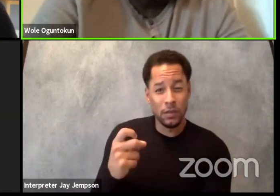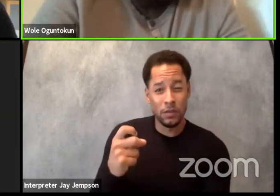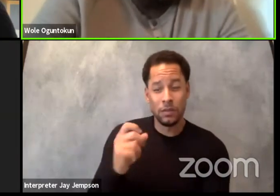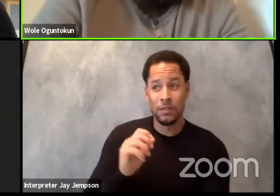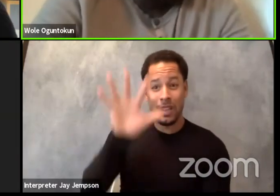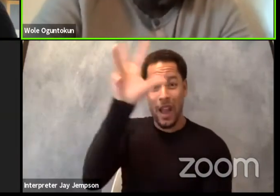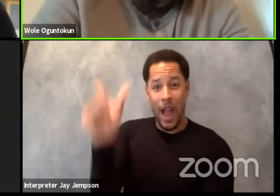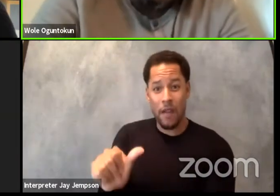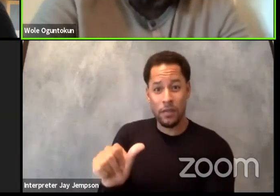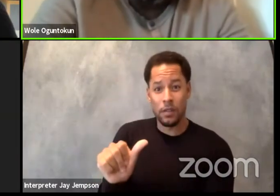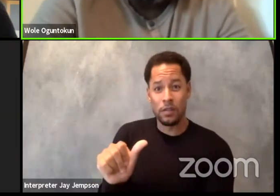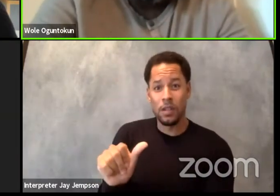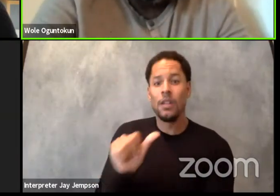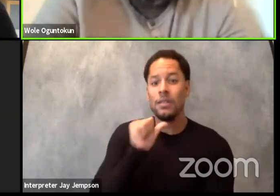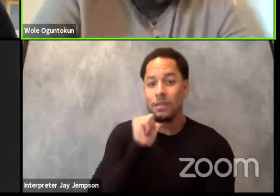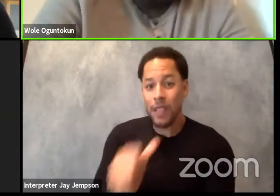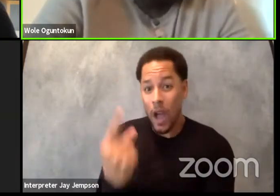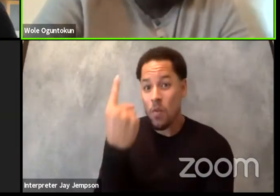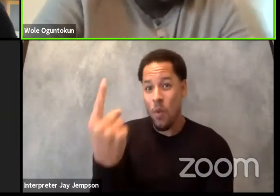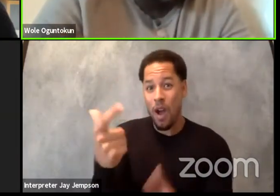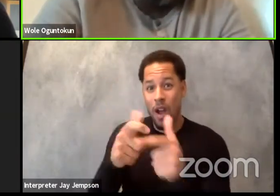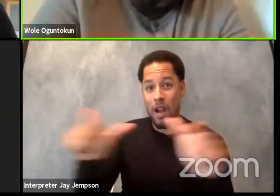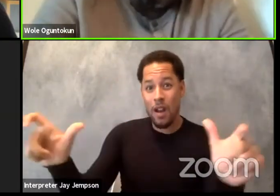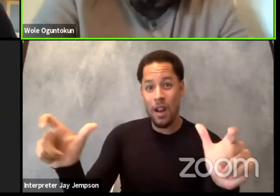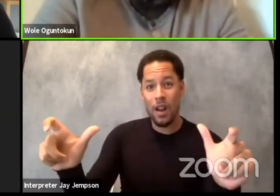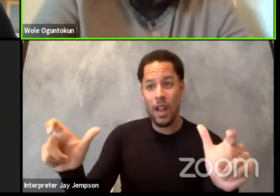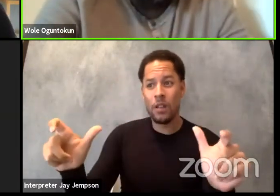This is our uniqueness, this is our beauty,